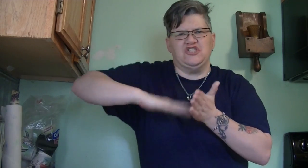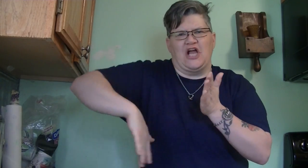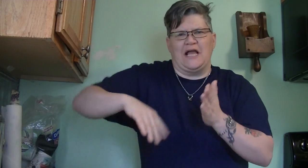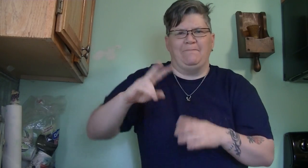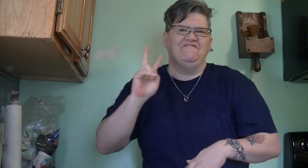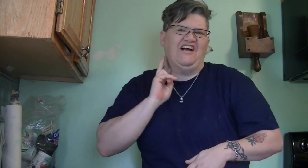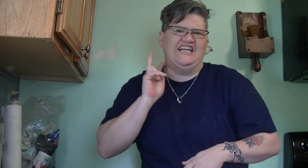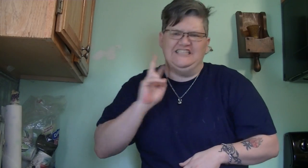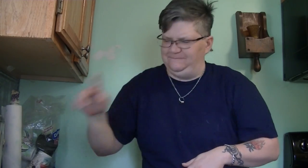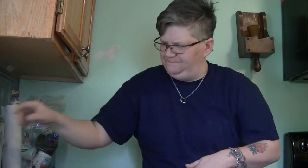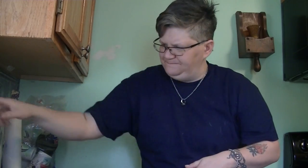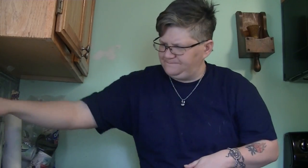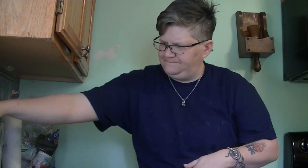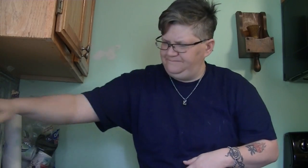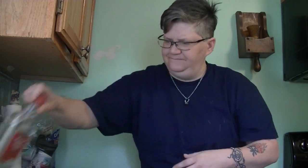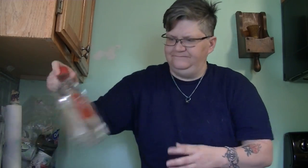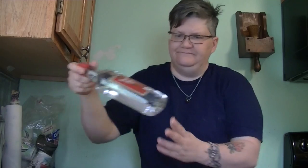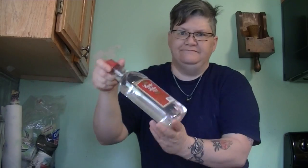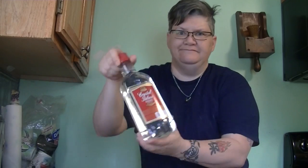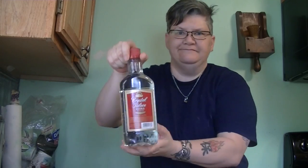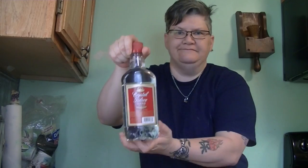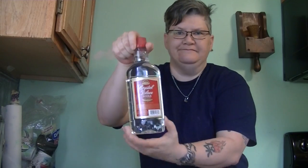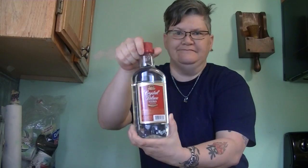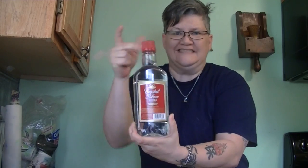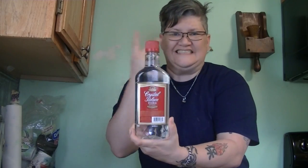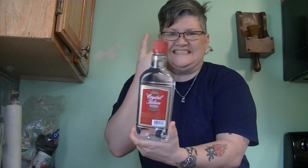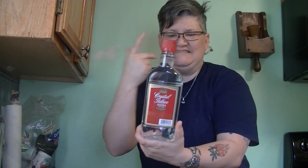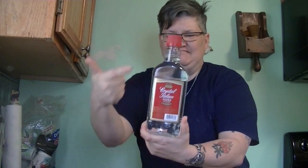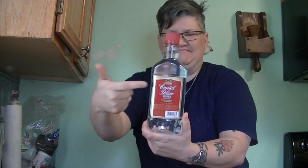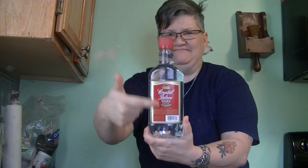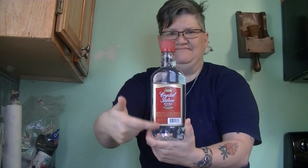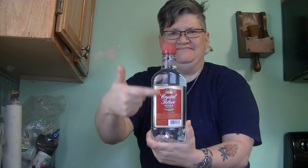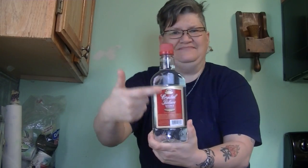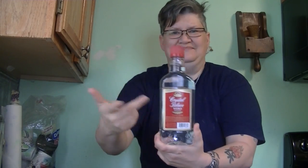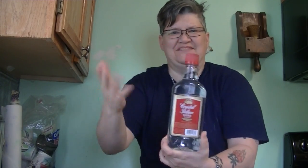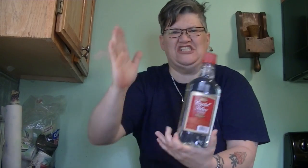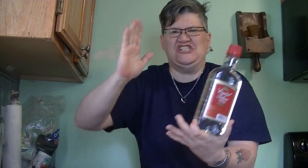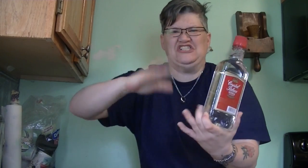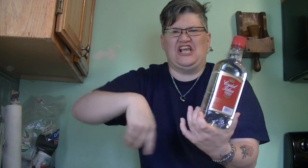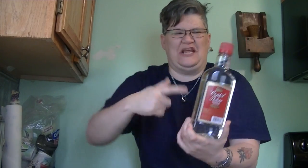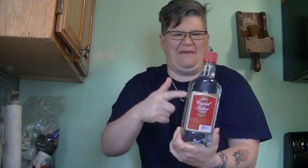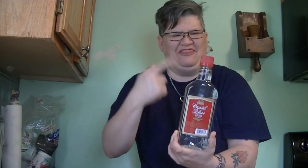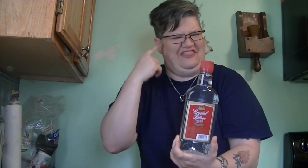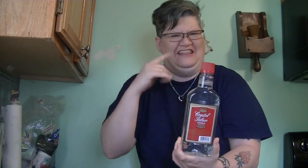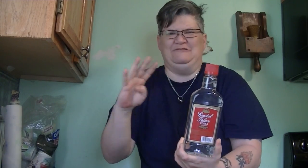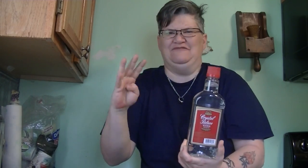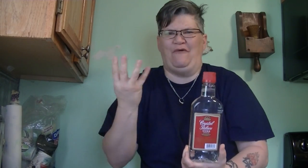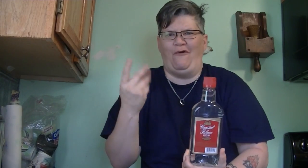buy cheap vodka See? Cheap, I think it was $4 or something